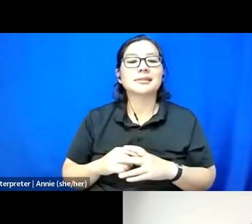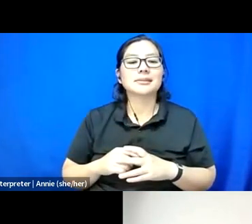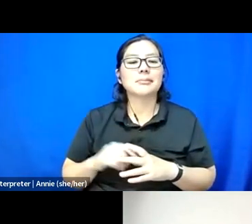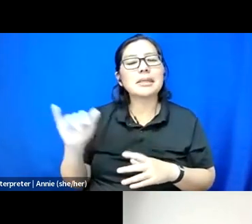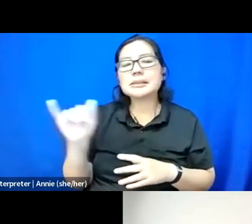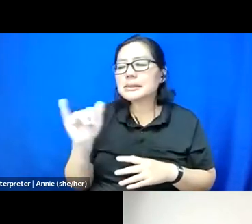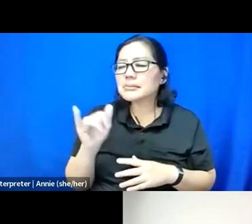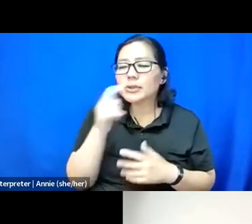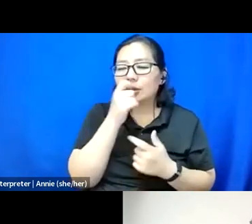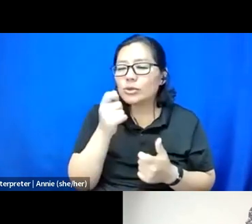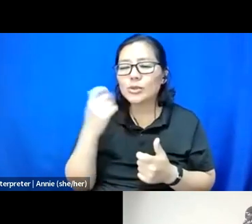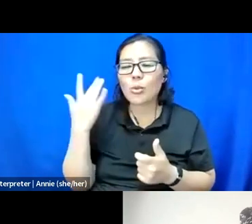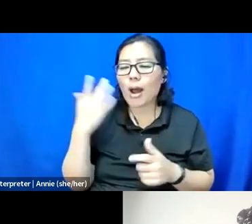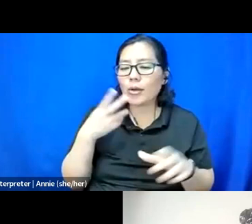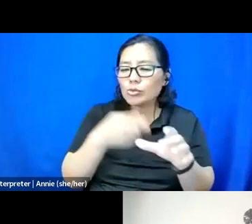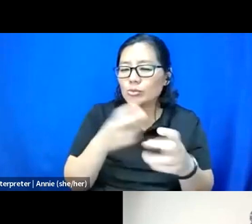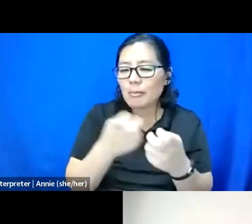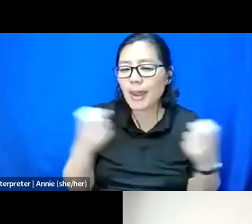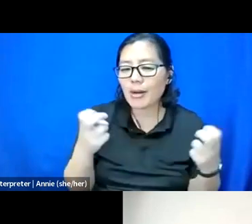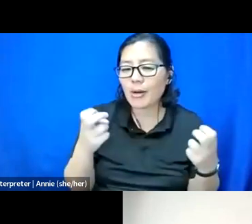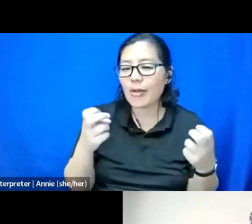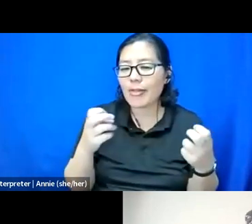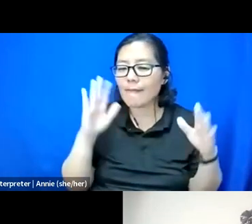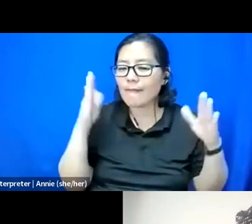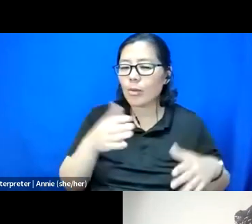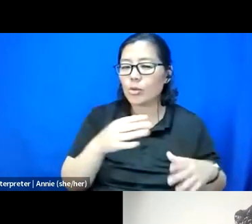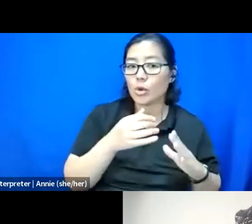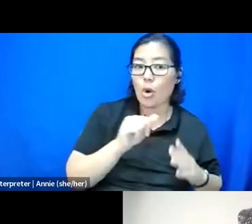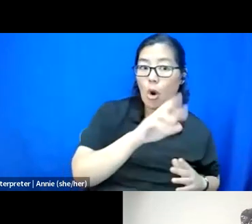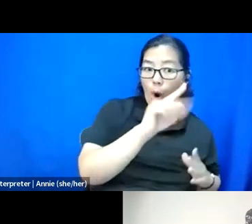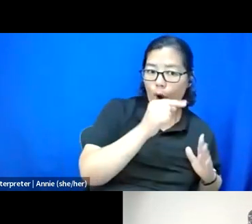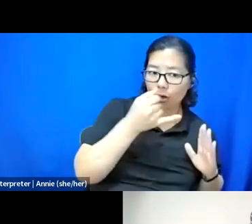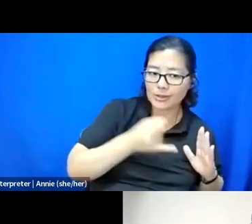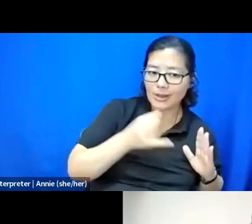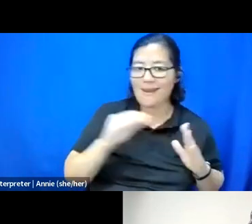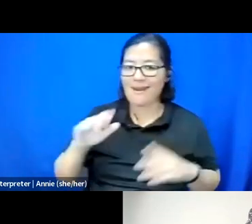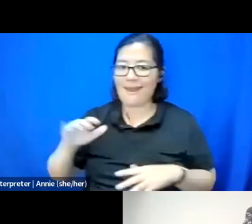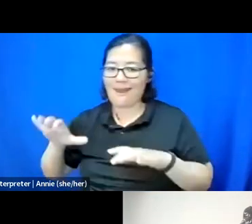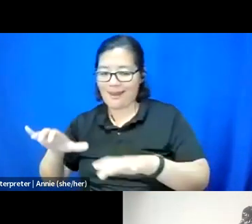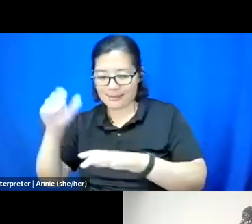in the panel on the angle of art and activism, but also as someone who's been in academia